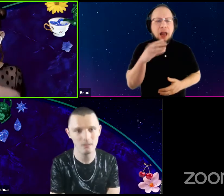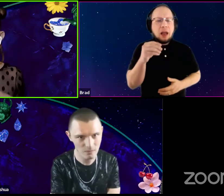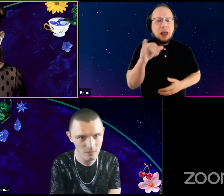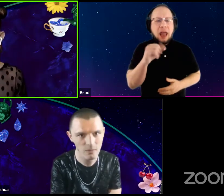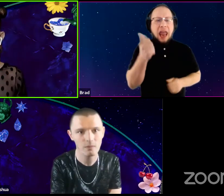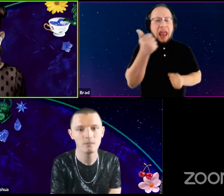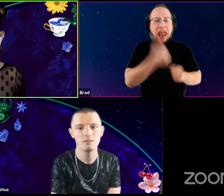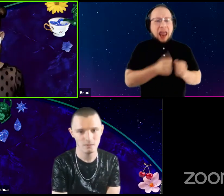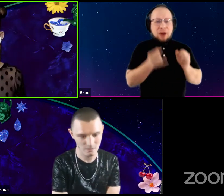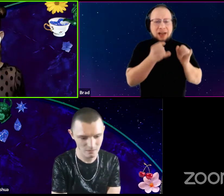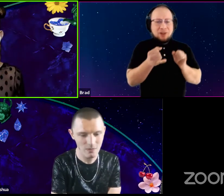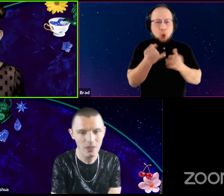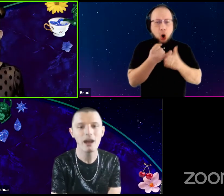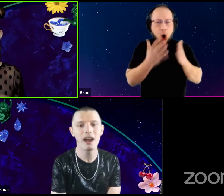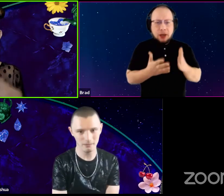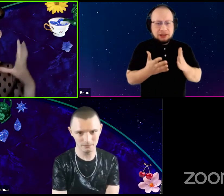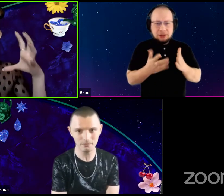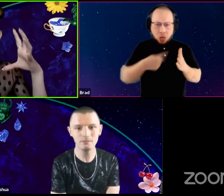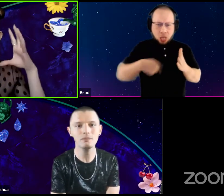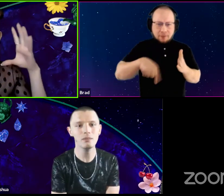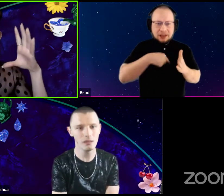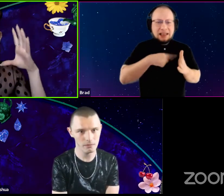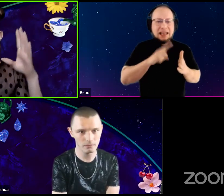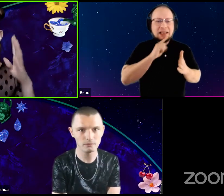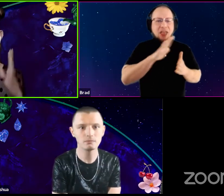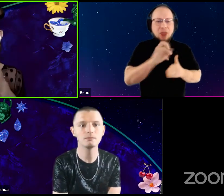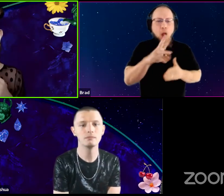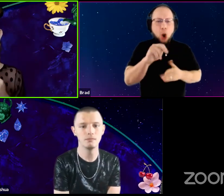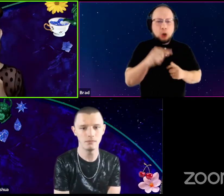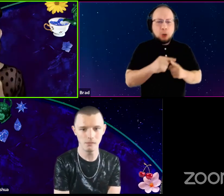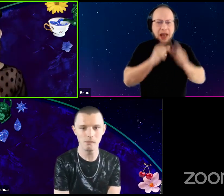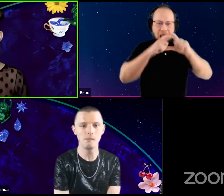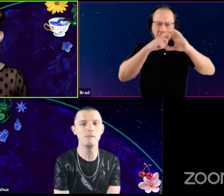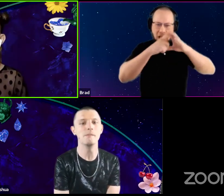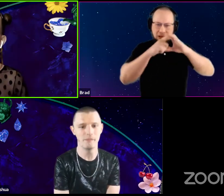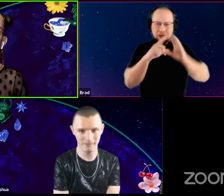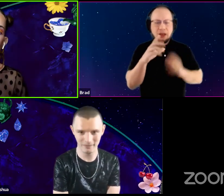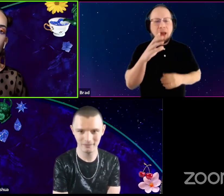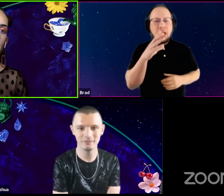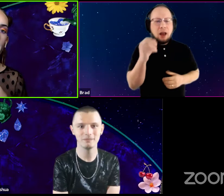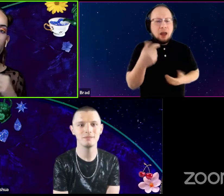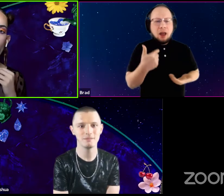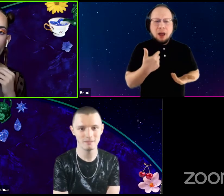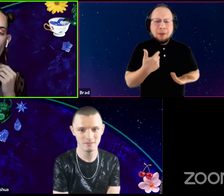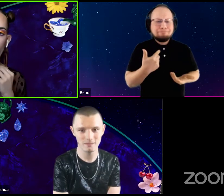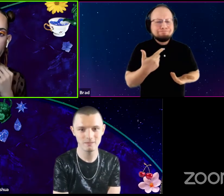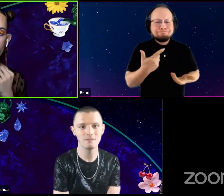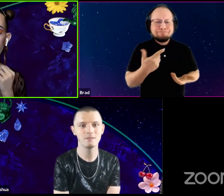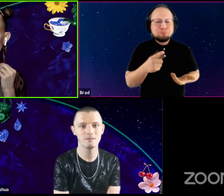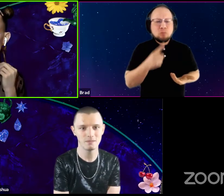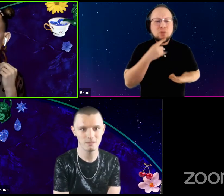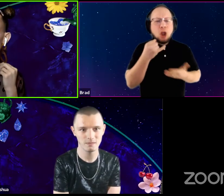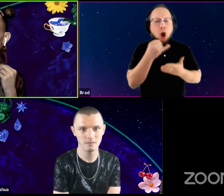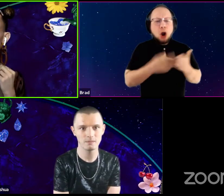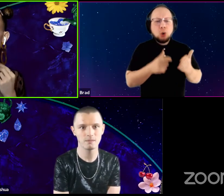individual artist is is their own unique lens. And I really, the the artists whose career I follow.